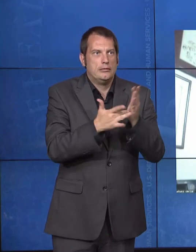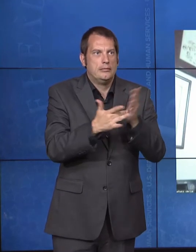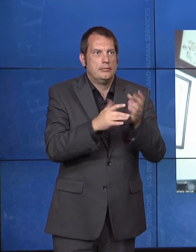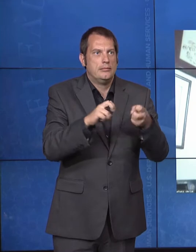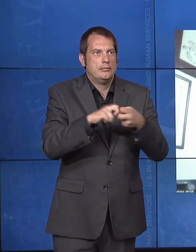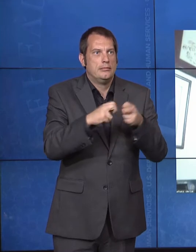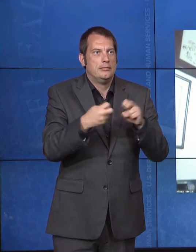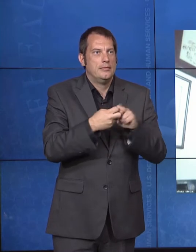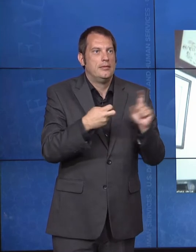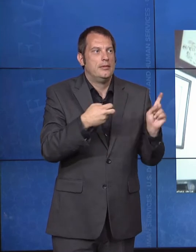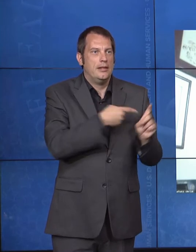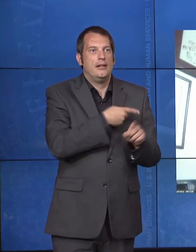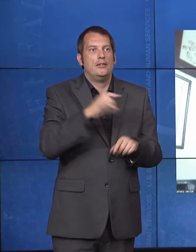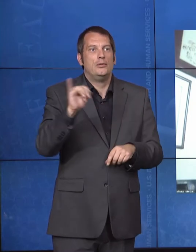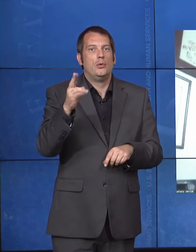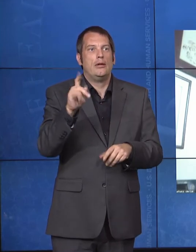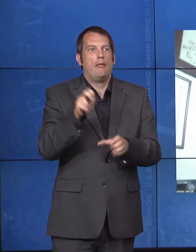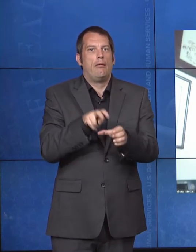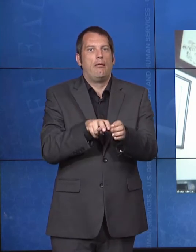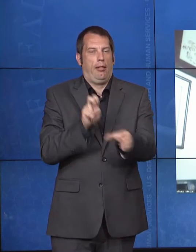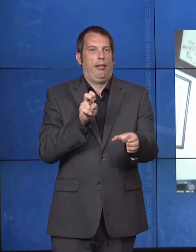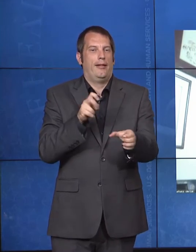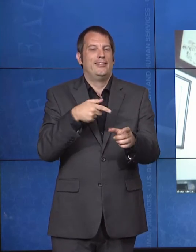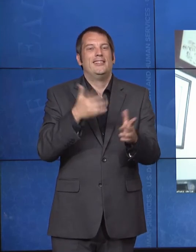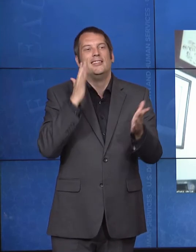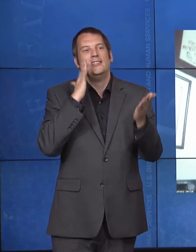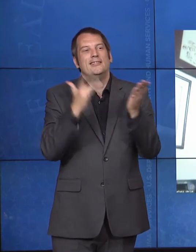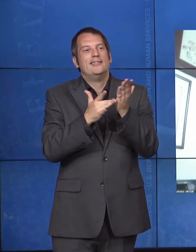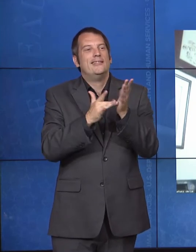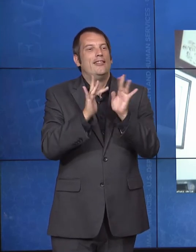connection challenges, but she'll jump back on. Where she was at though was obviously